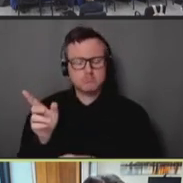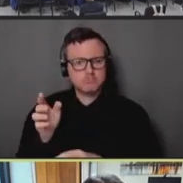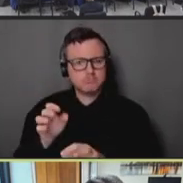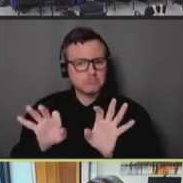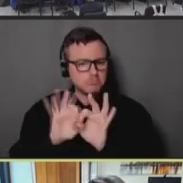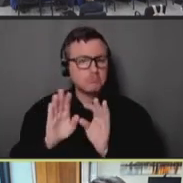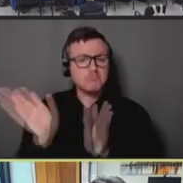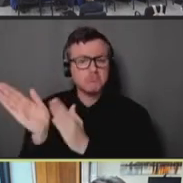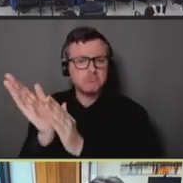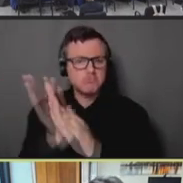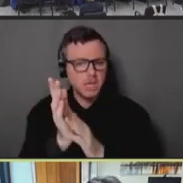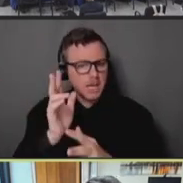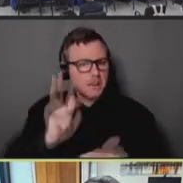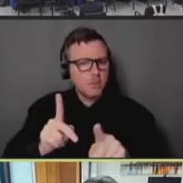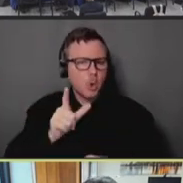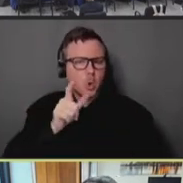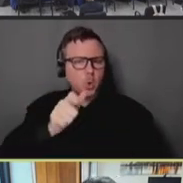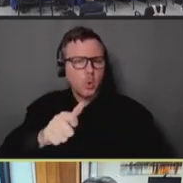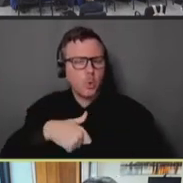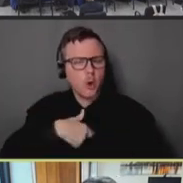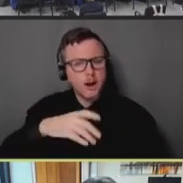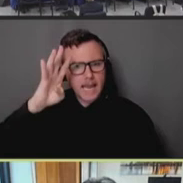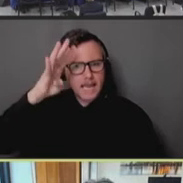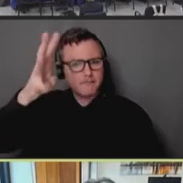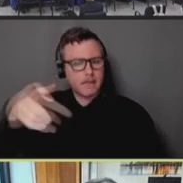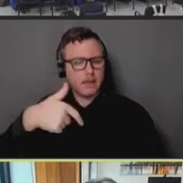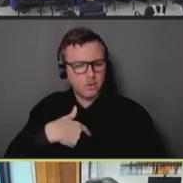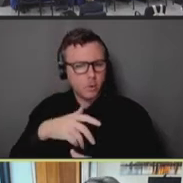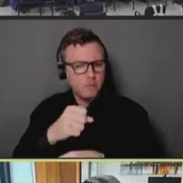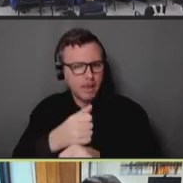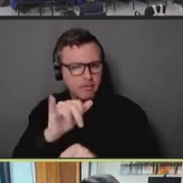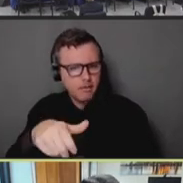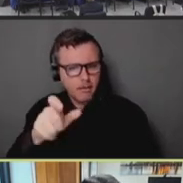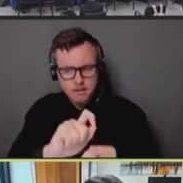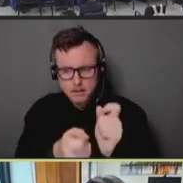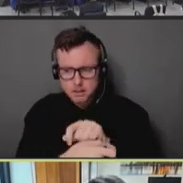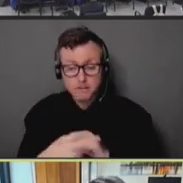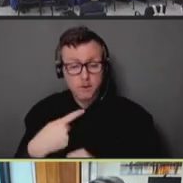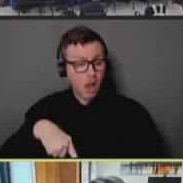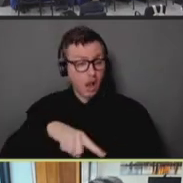and making that change. But make no mistake, for us in the local context,